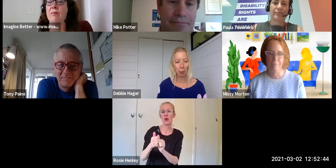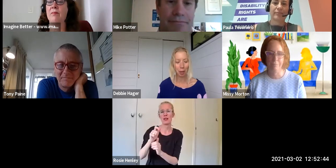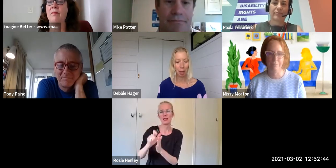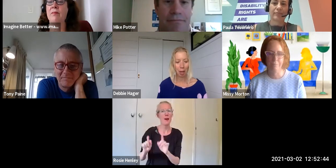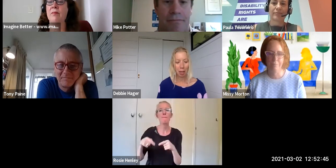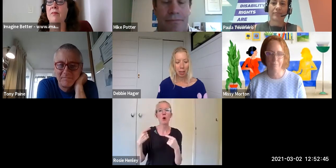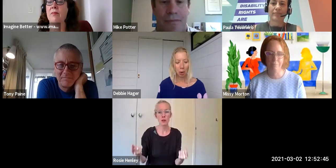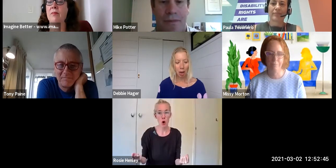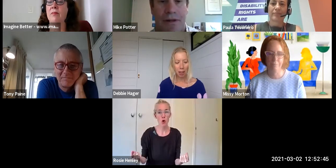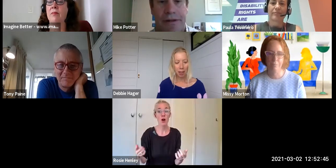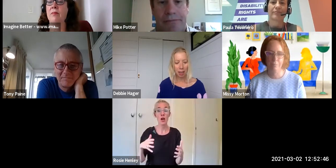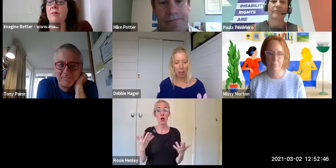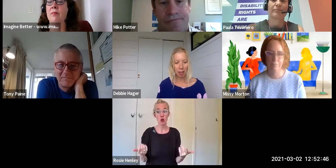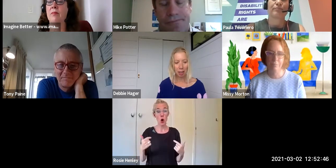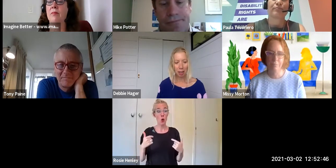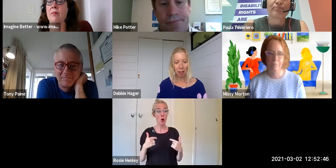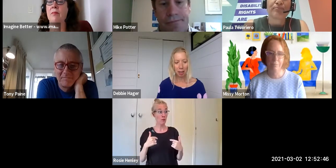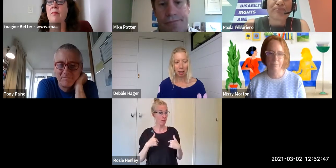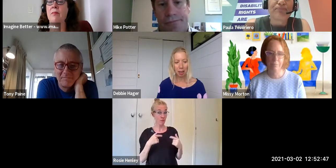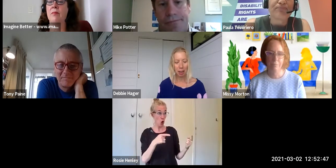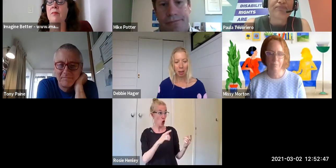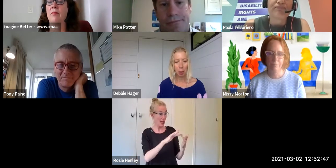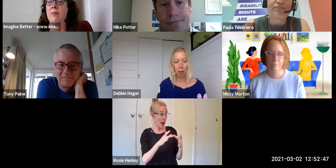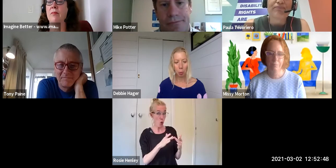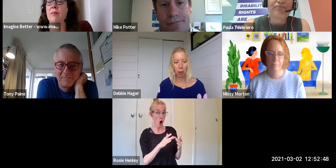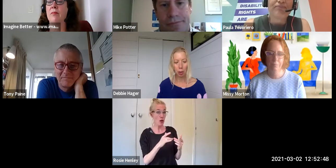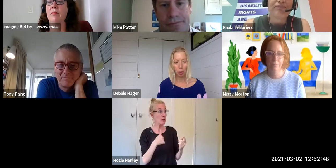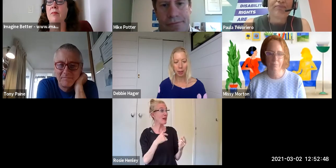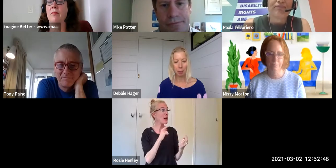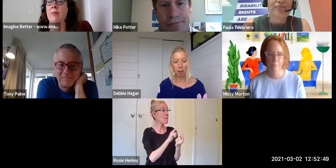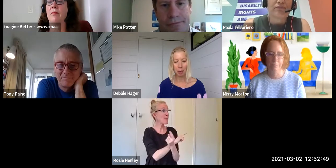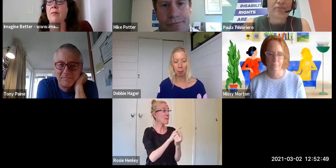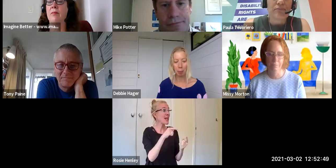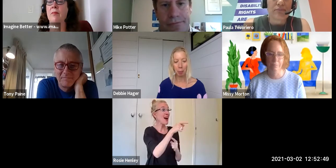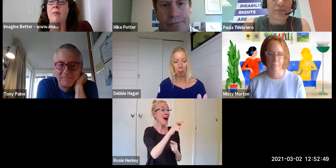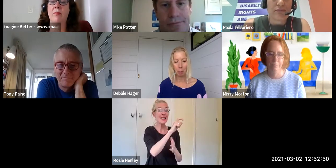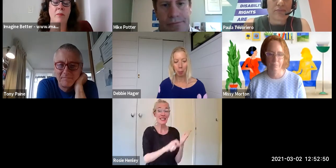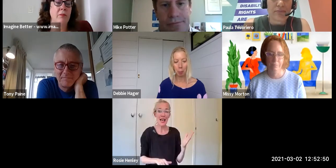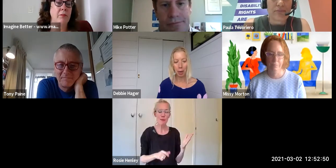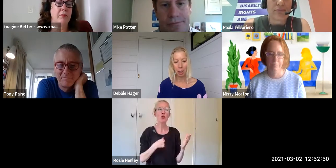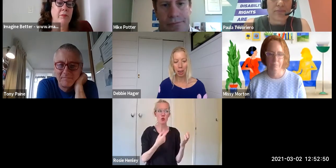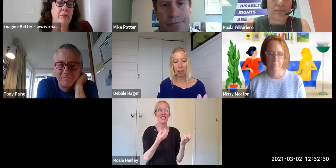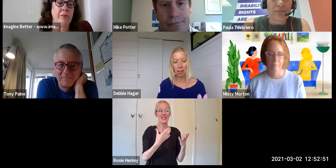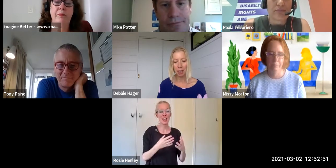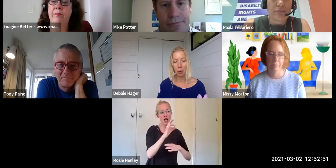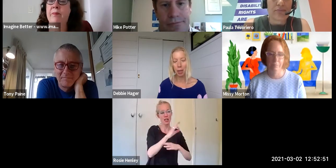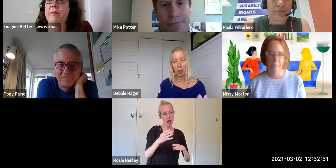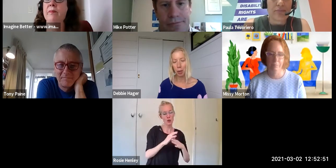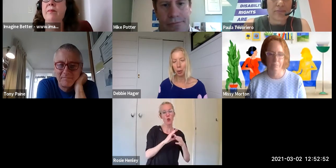together. So i think that we can want to do something but actually I think it's really critical